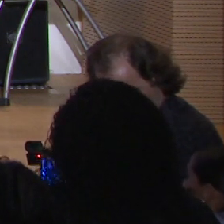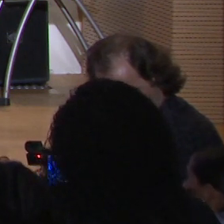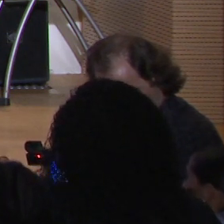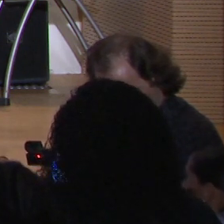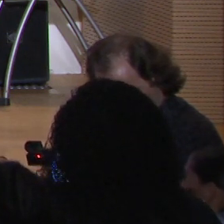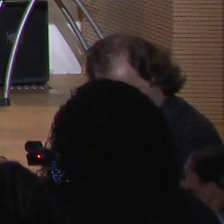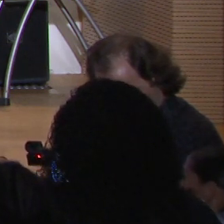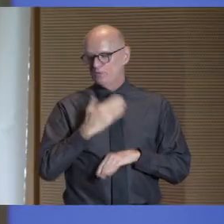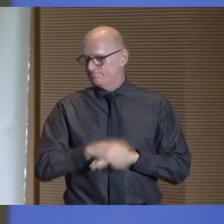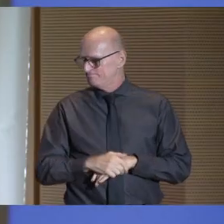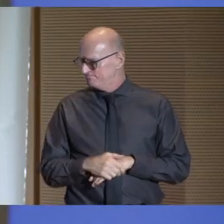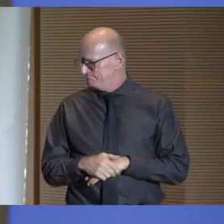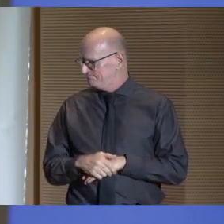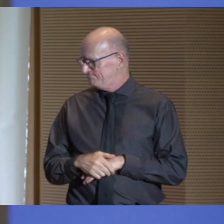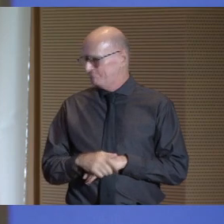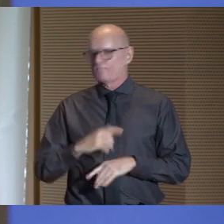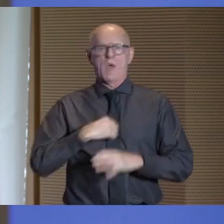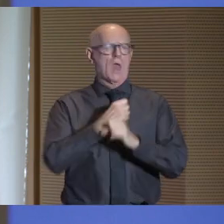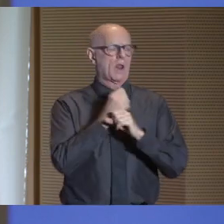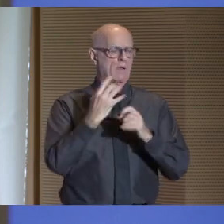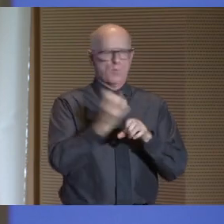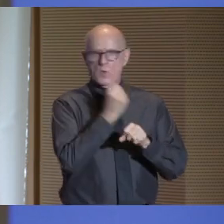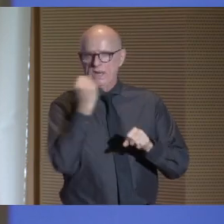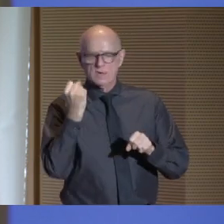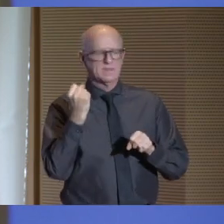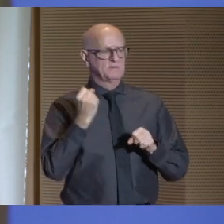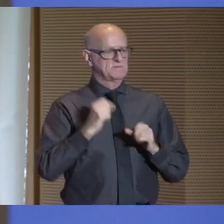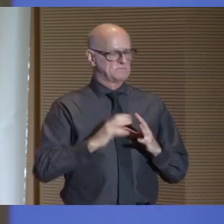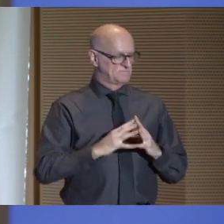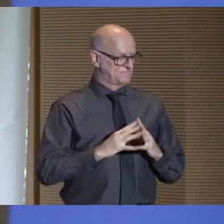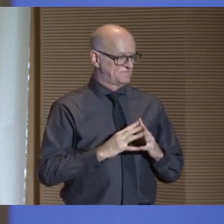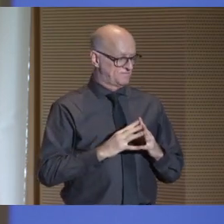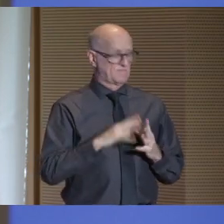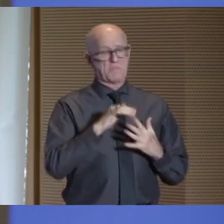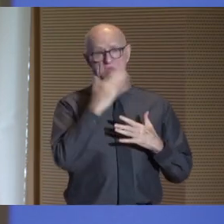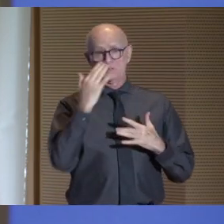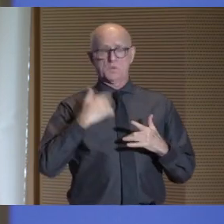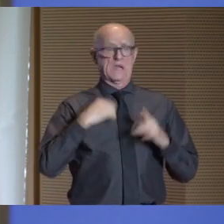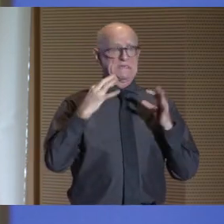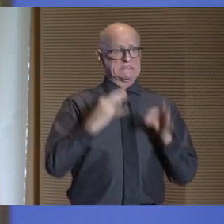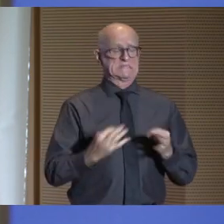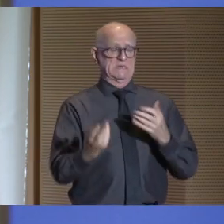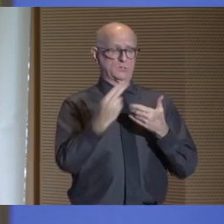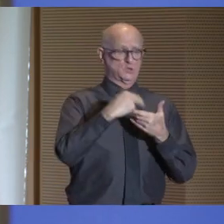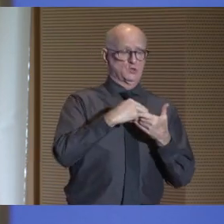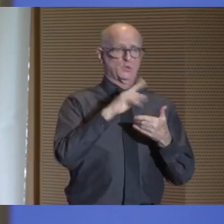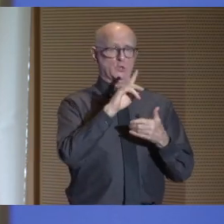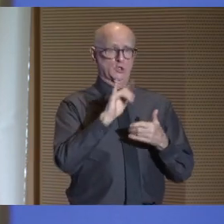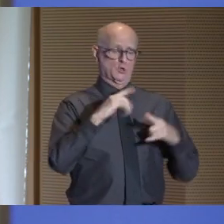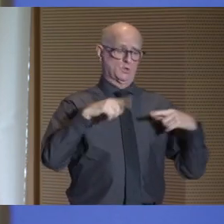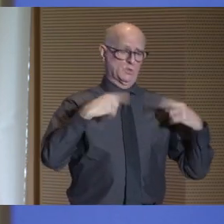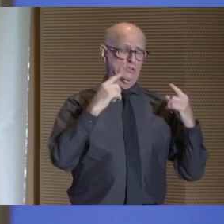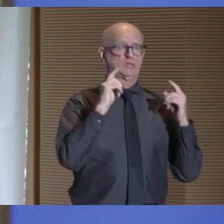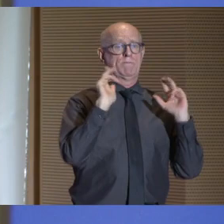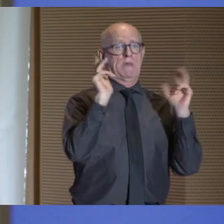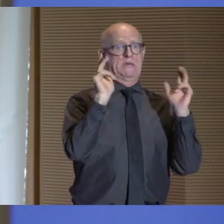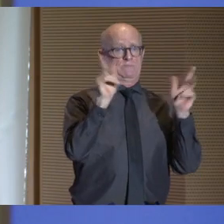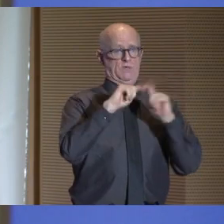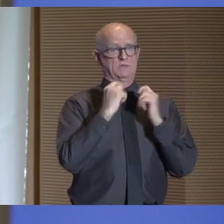Thank you. I love to win. And this is why I decided to join the CUNY's wheelchair basketball team,